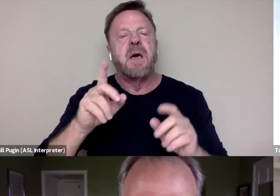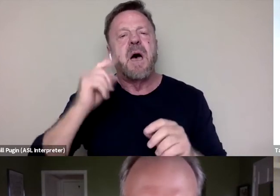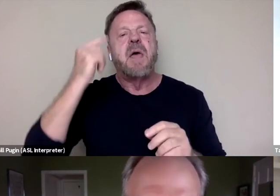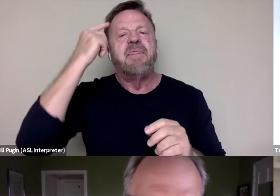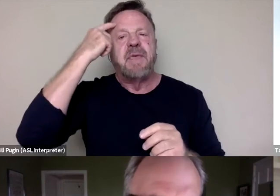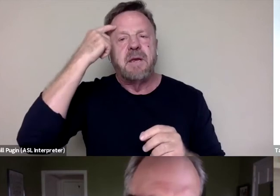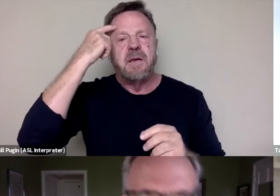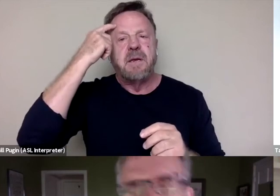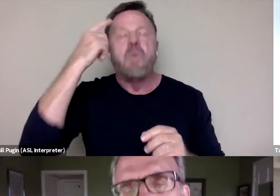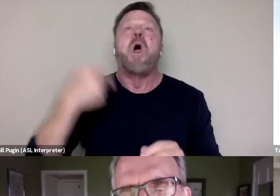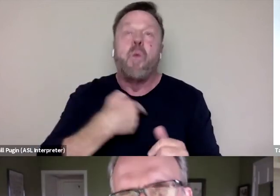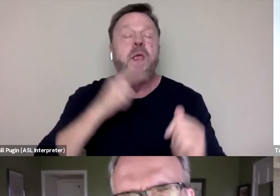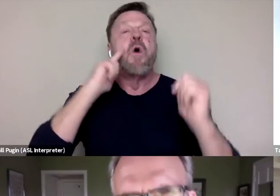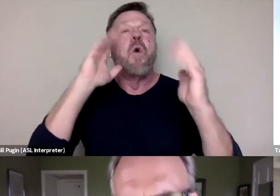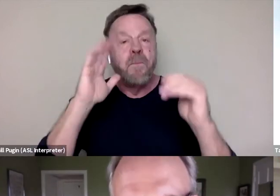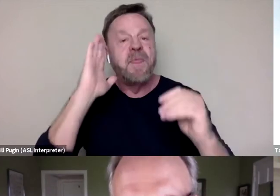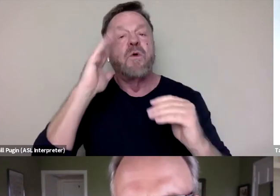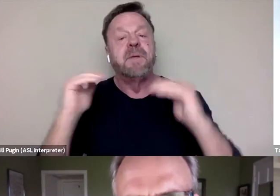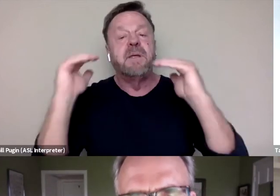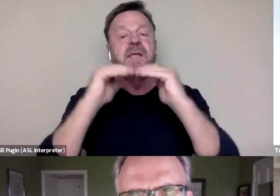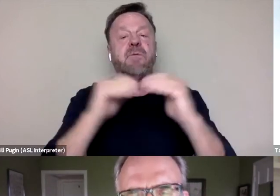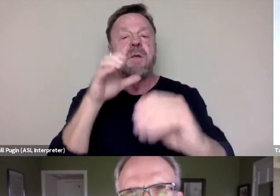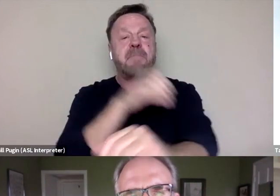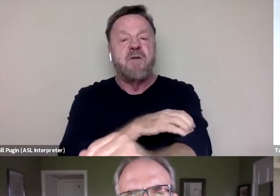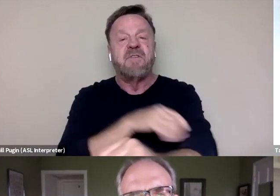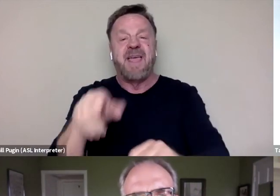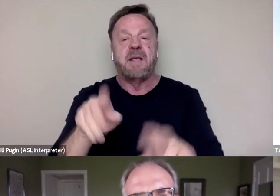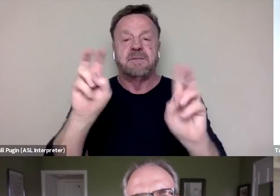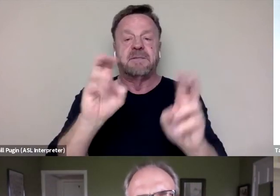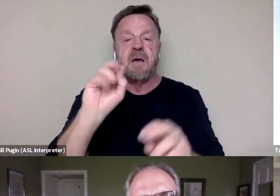We hope that they will be as powerful as "On the Record". Okay, all right.